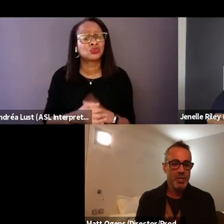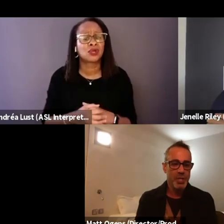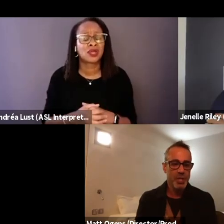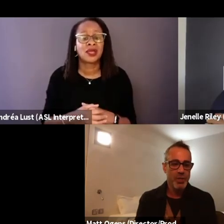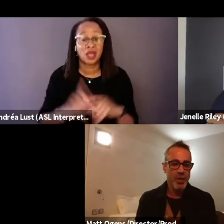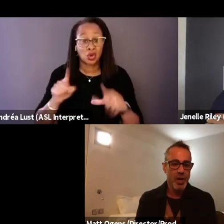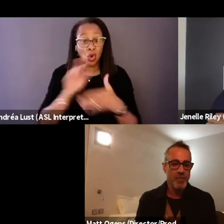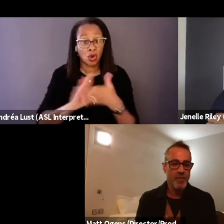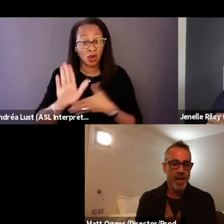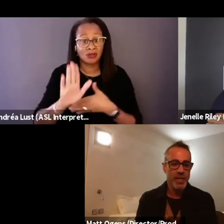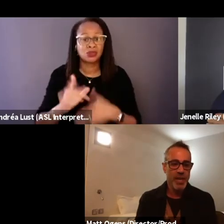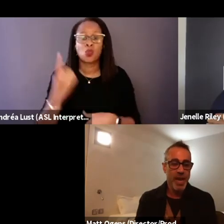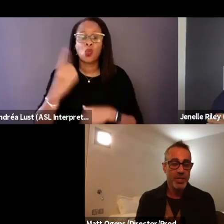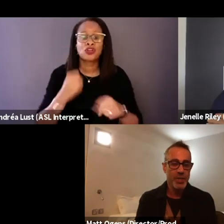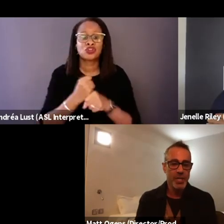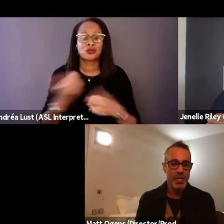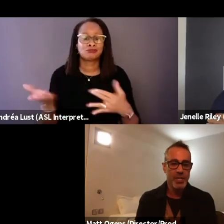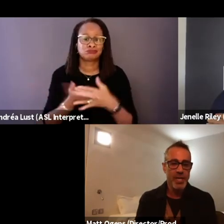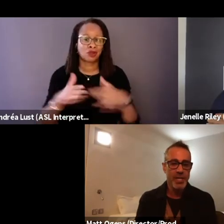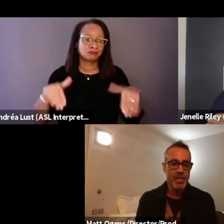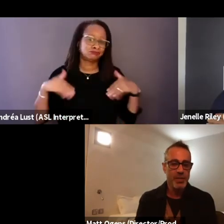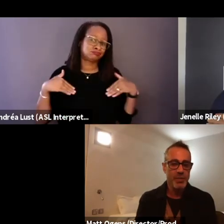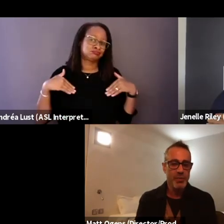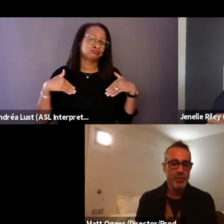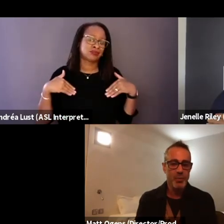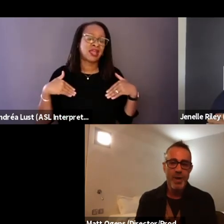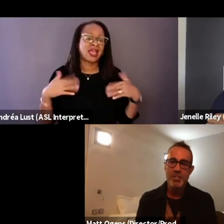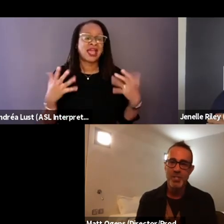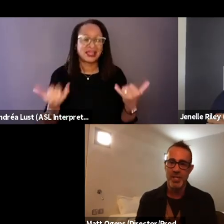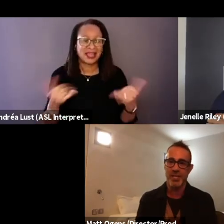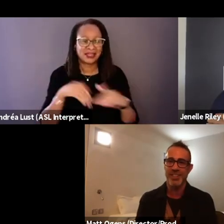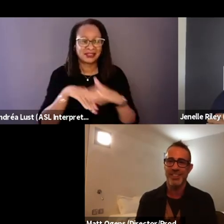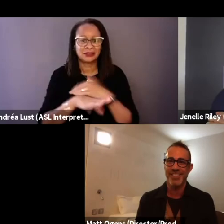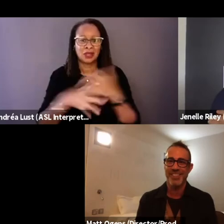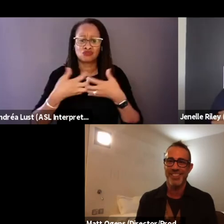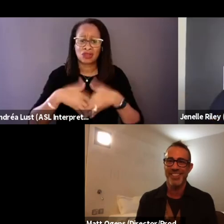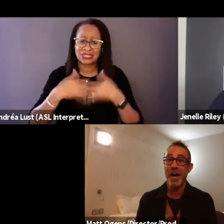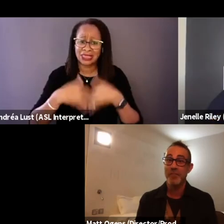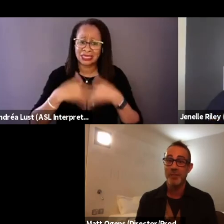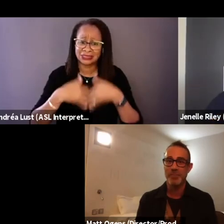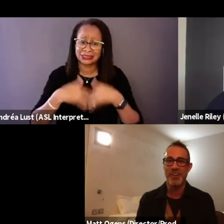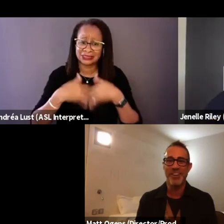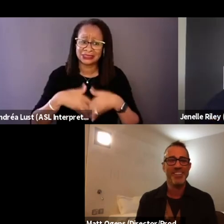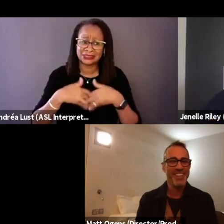he took a year off and actually is getting into wrestling, not football.